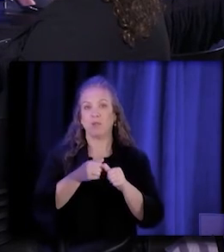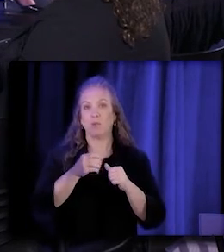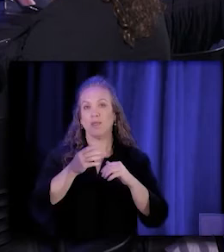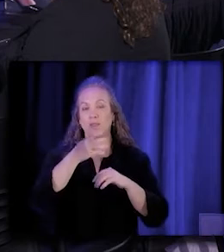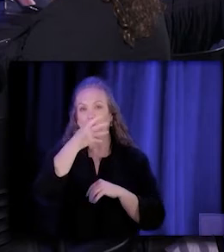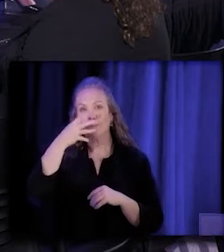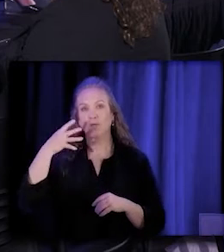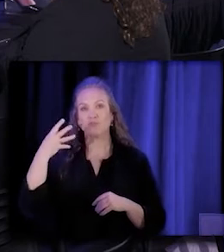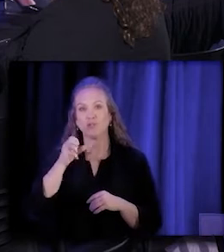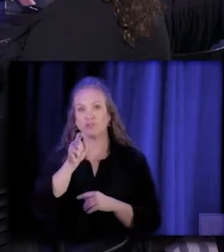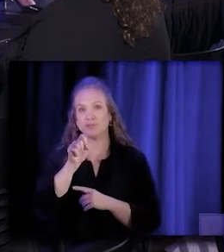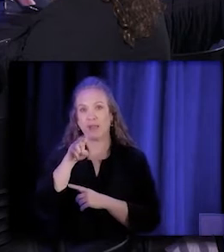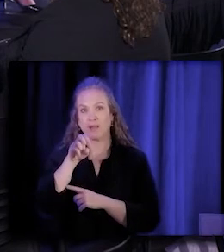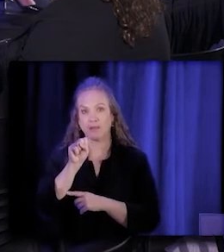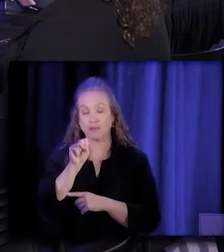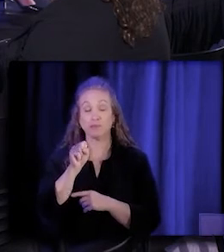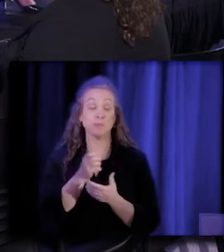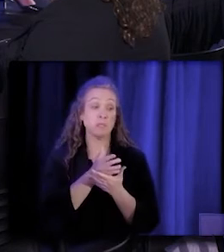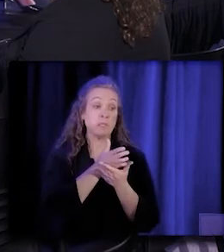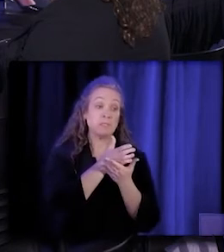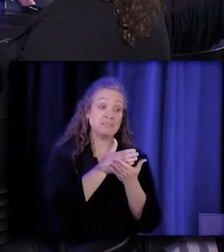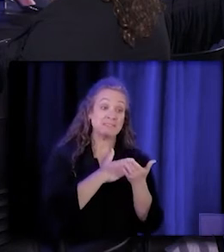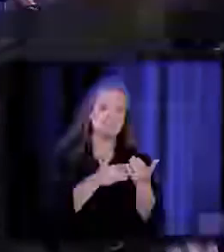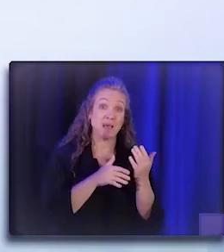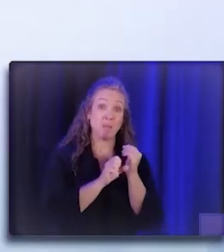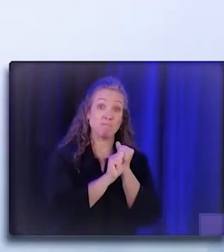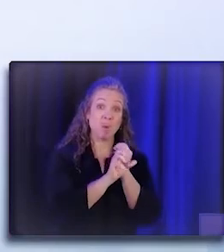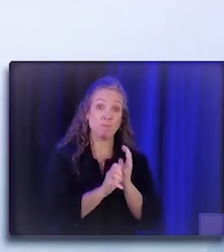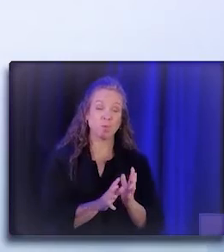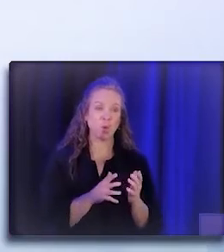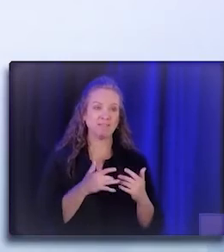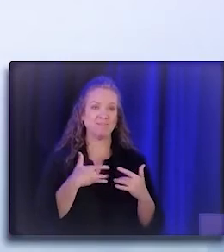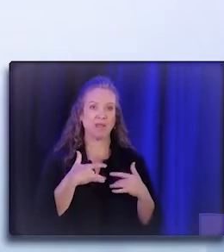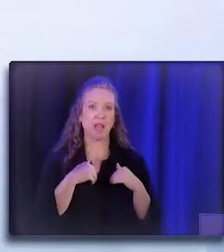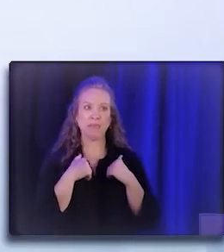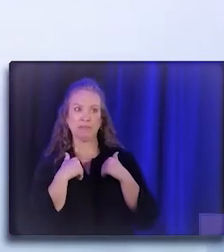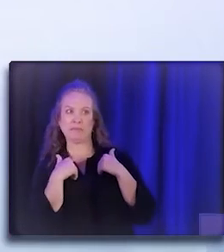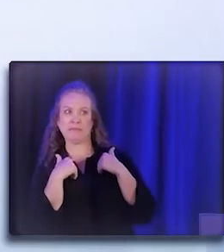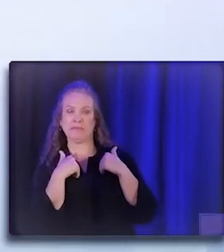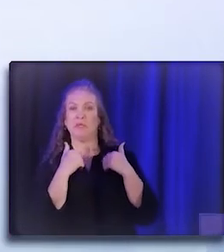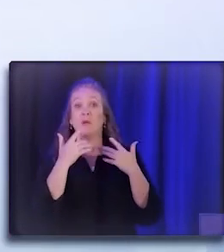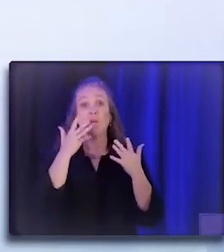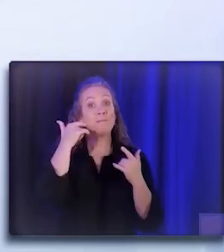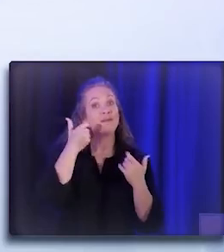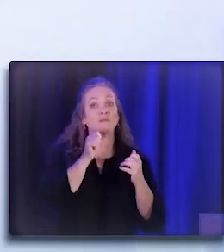because they don't have work authorization. How do we wrestle with this tension?